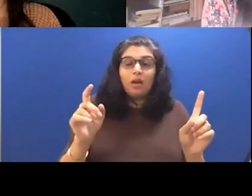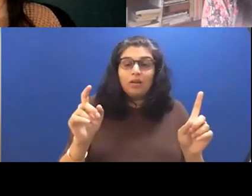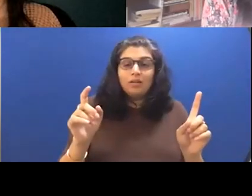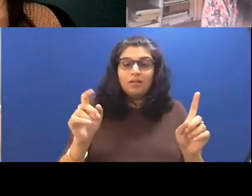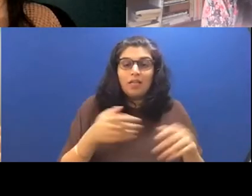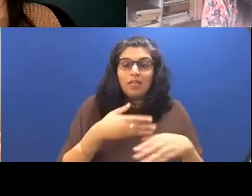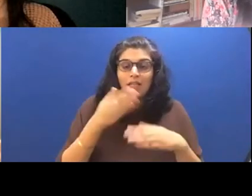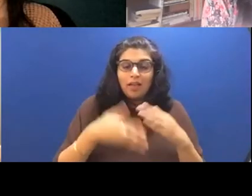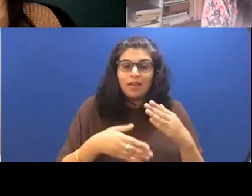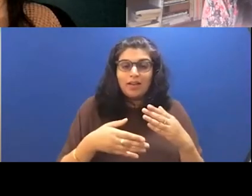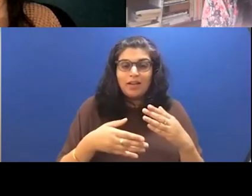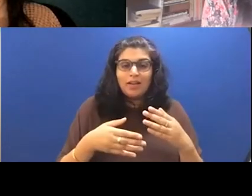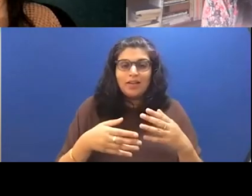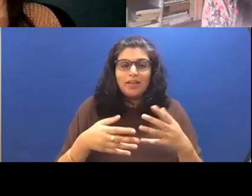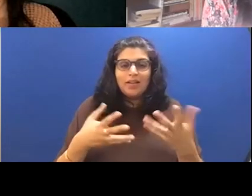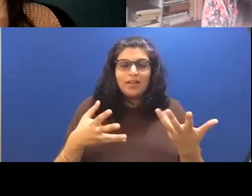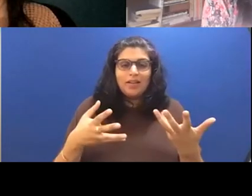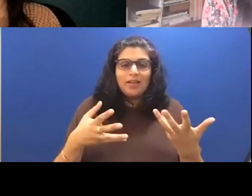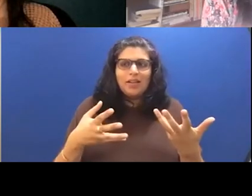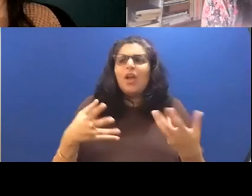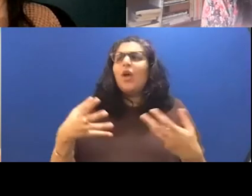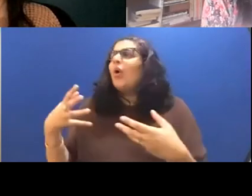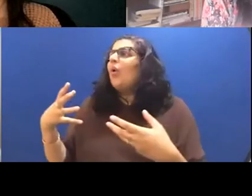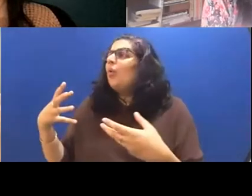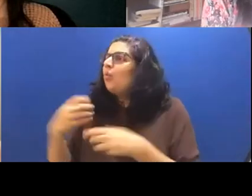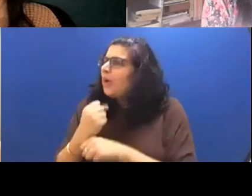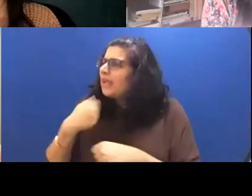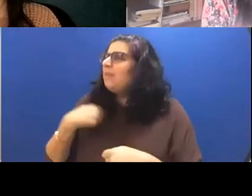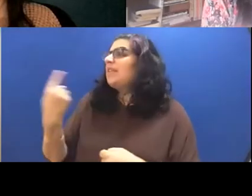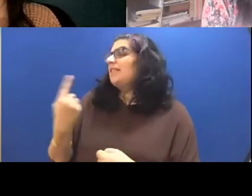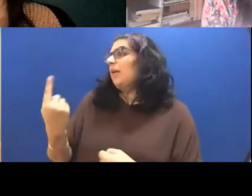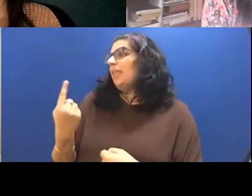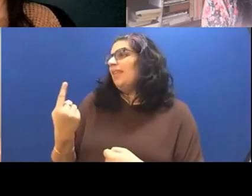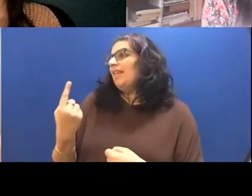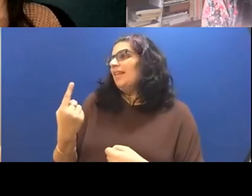she says win me something to Willa and I was just thinking about like, how did you? How